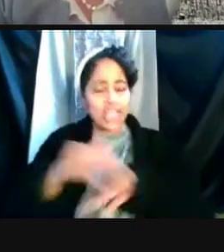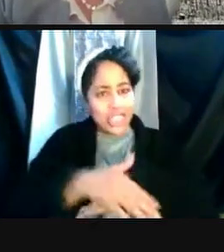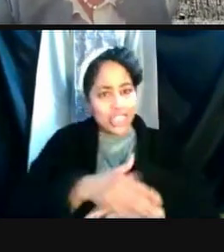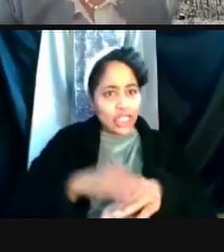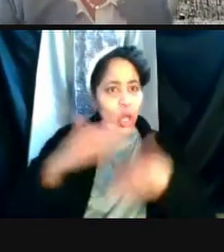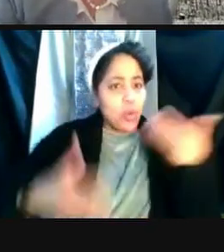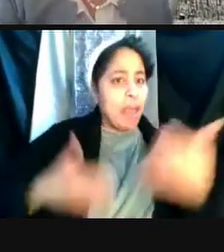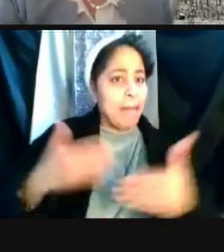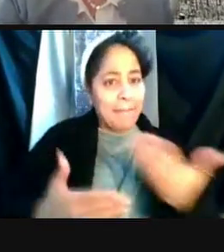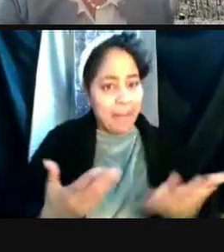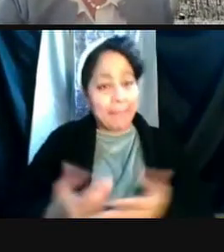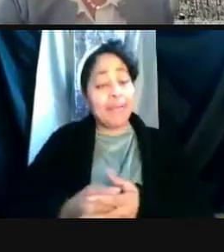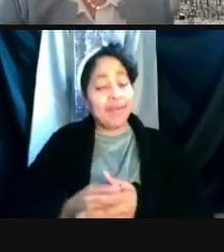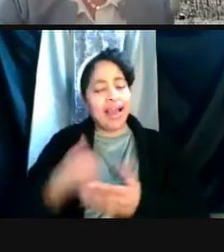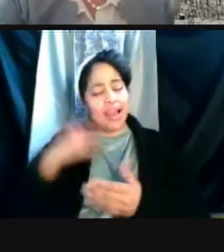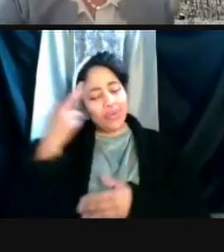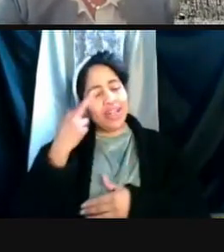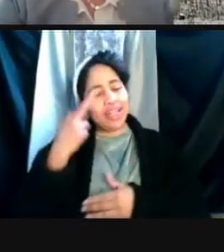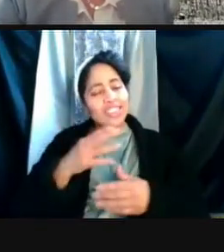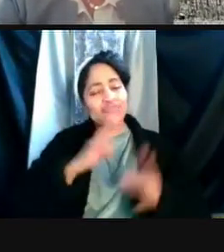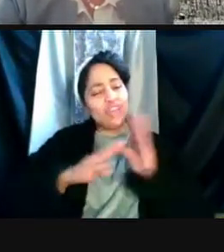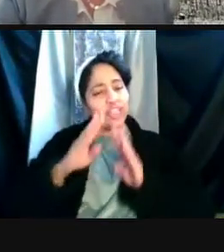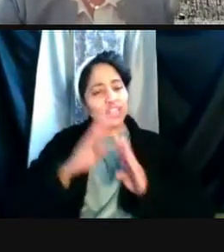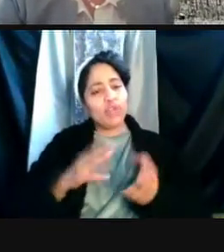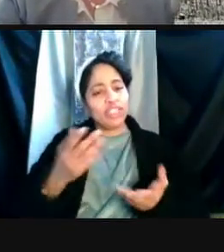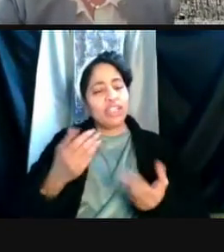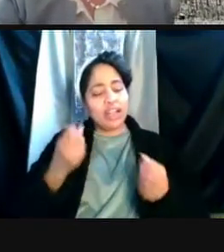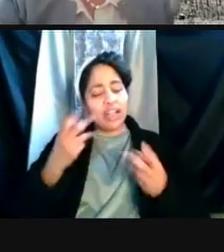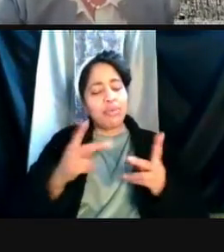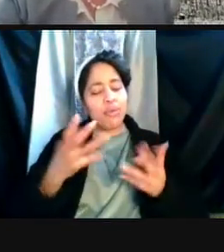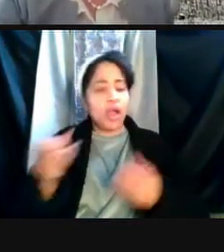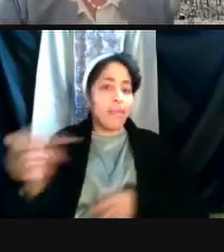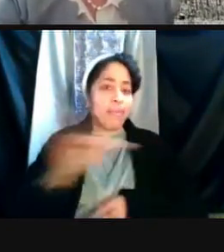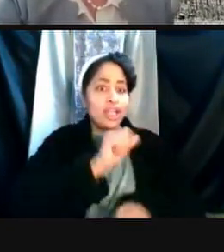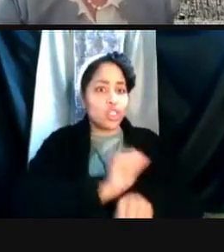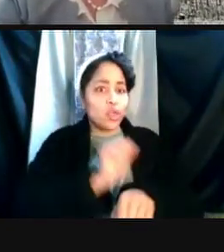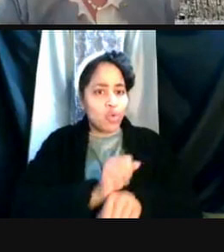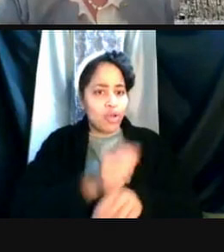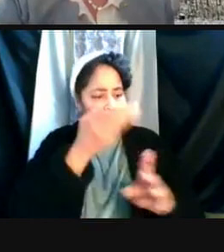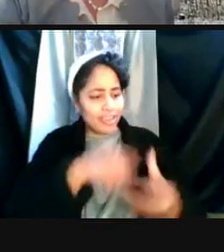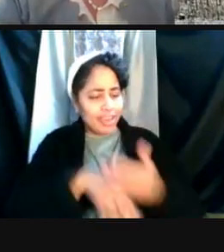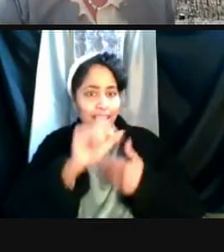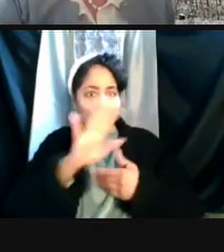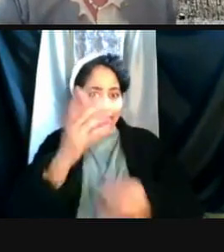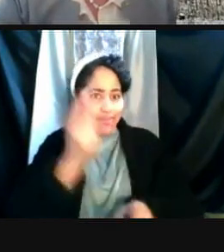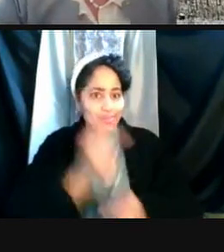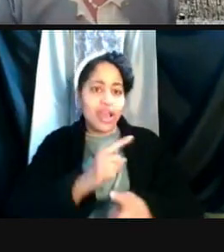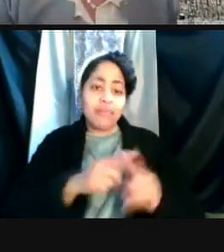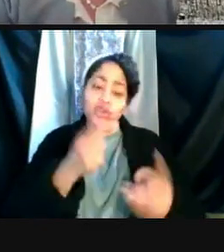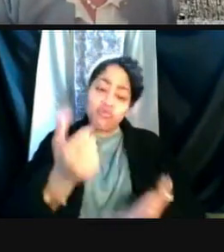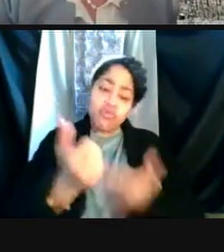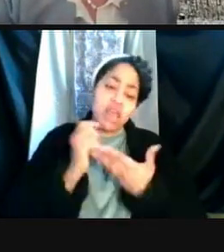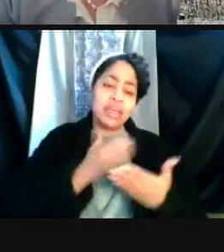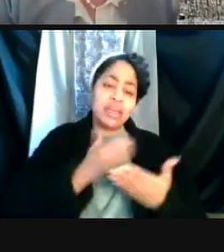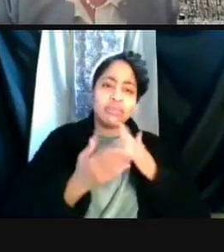And I realize it's frustrating as a lab person folks wanna get back to work, but you've also helped us as a community show the way in that